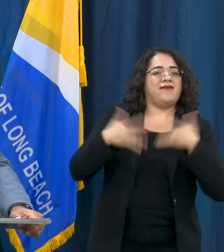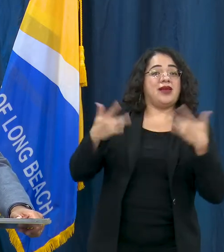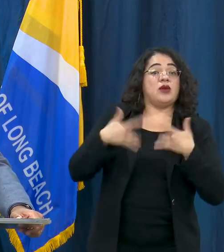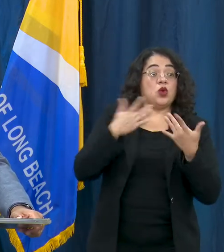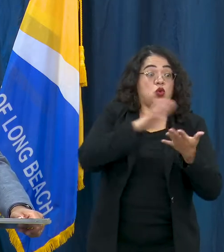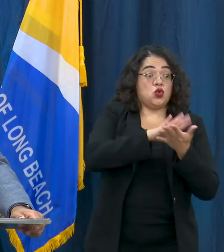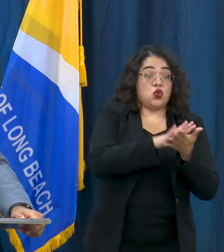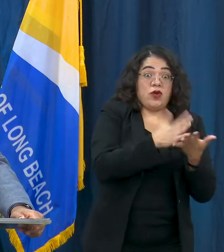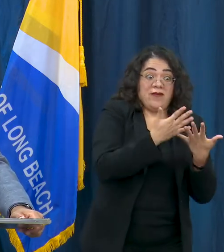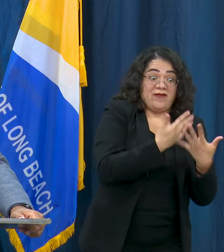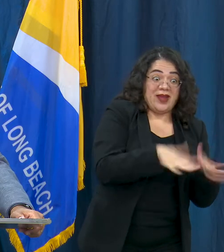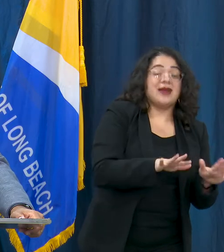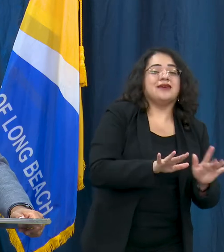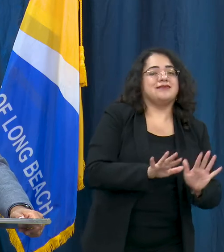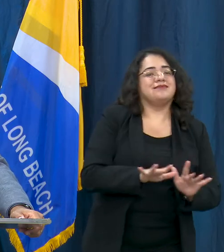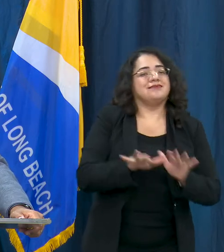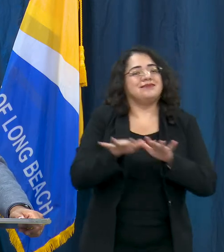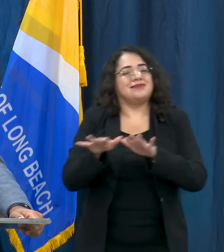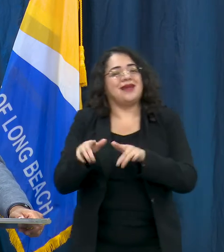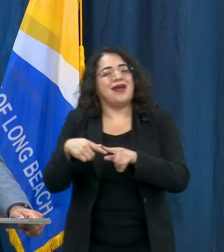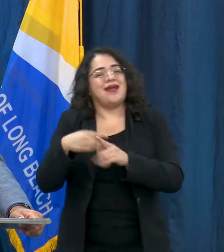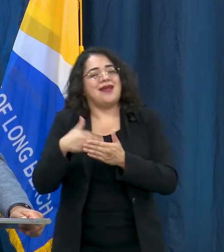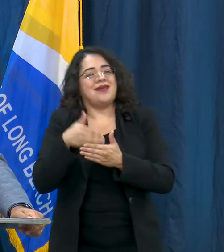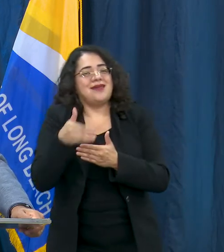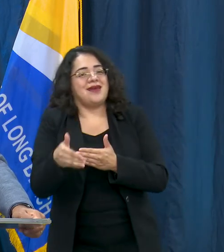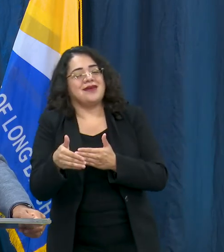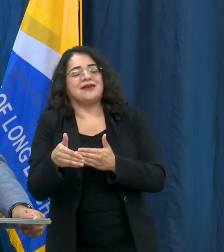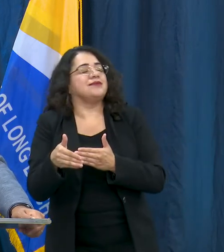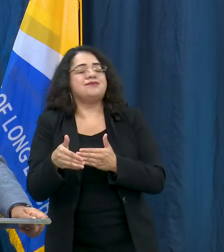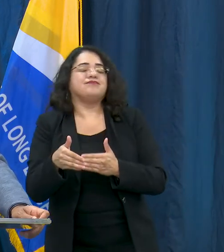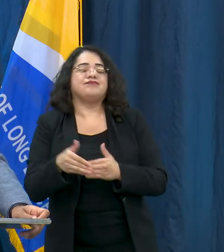and so those are unfortunately not happening this year.